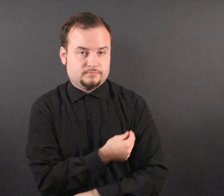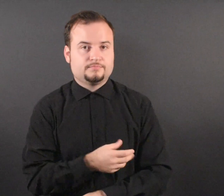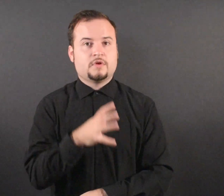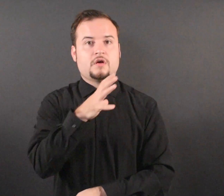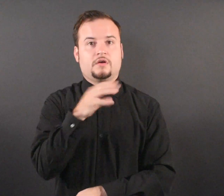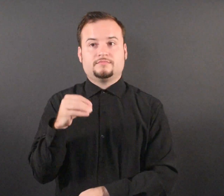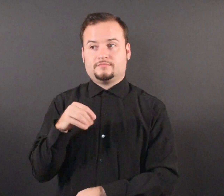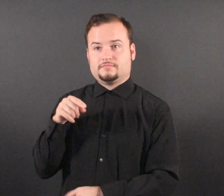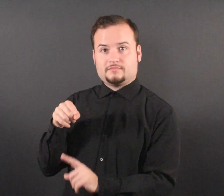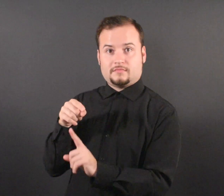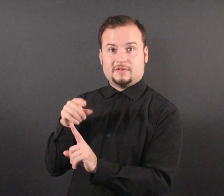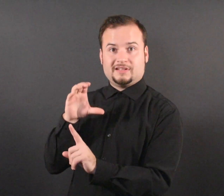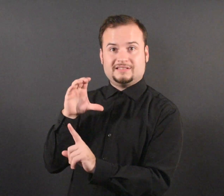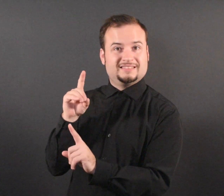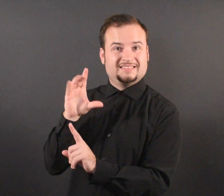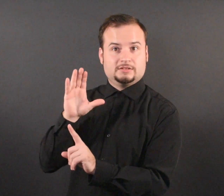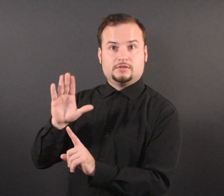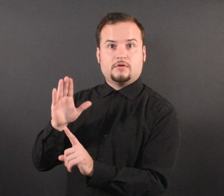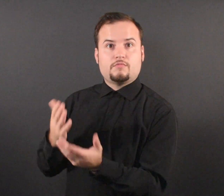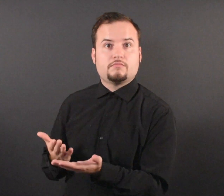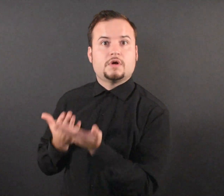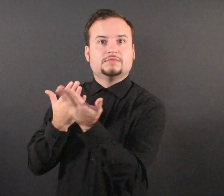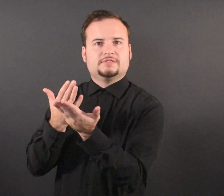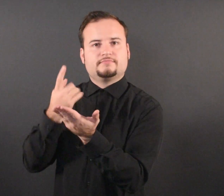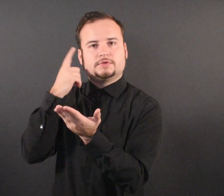and CDC’s recommendation for use,